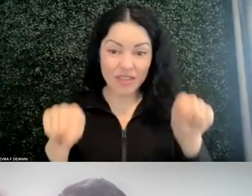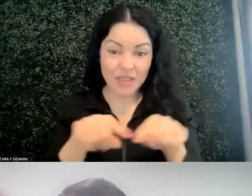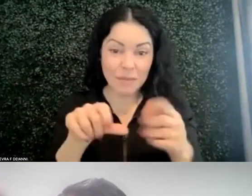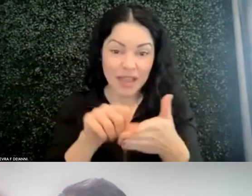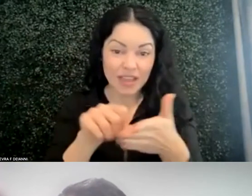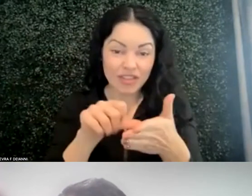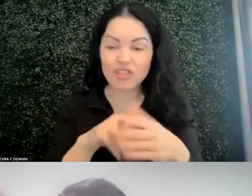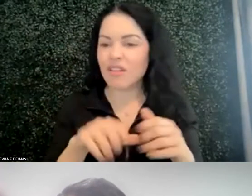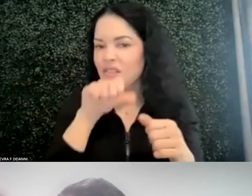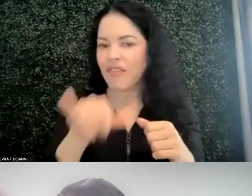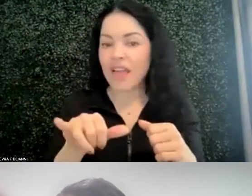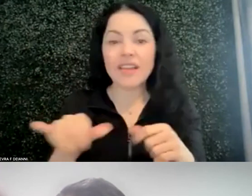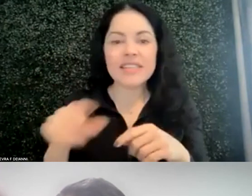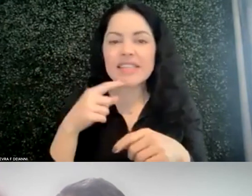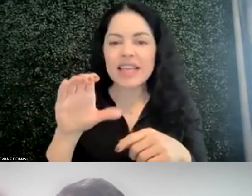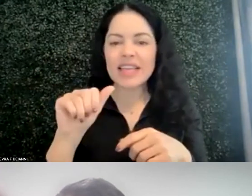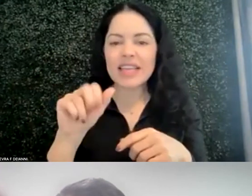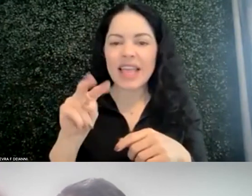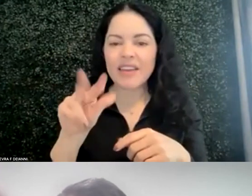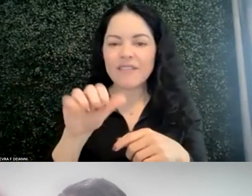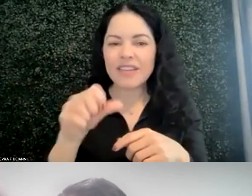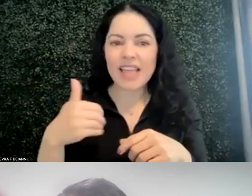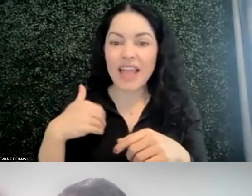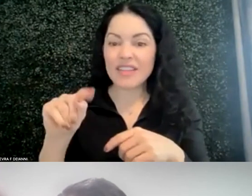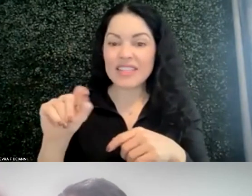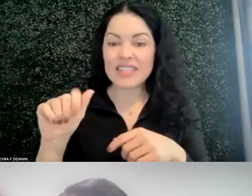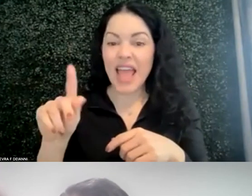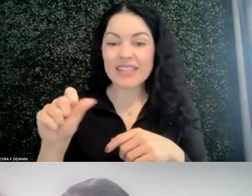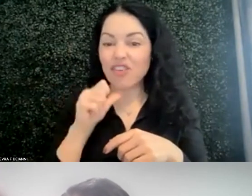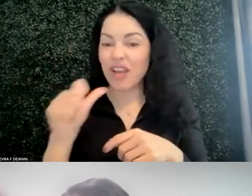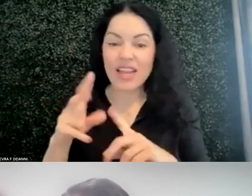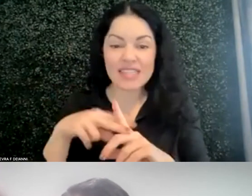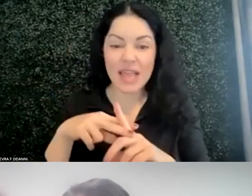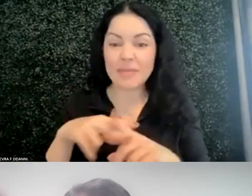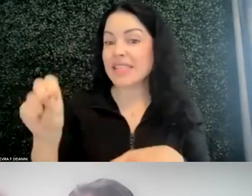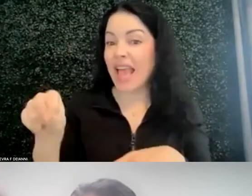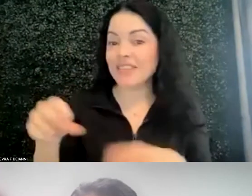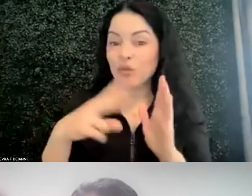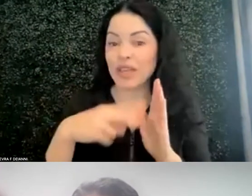In Canvas I have tasks that are not assignments. Yes, like readings. I add those to the task to do list as well. Yes.